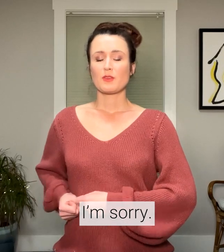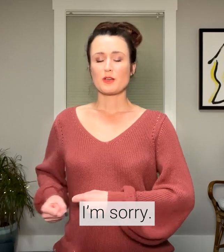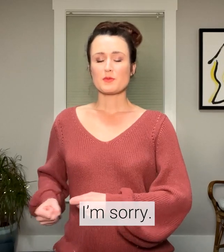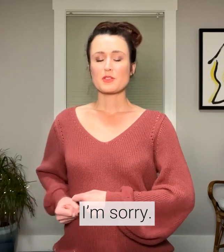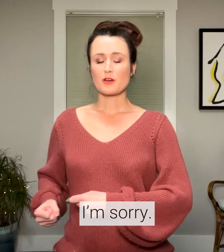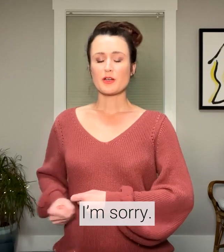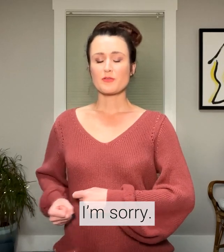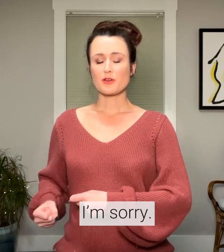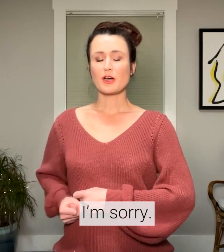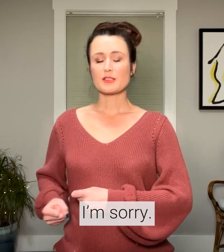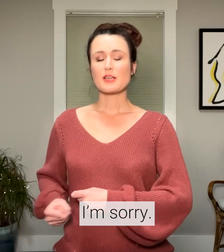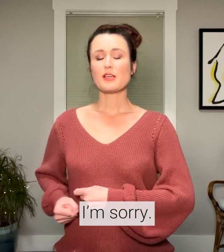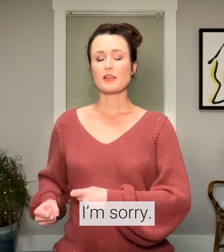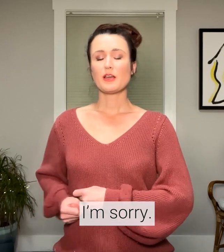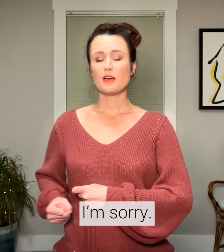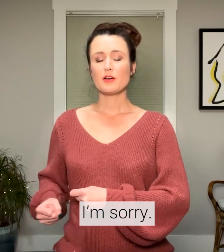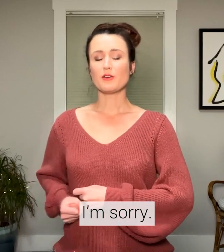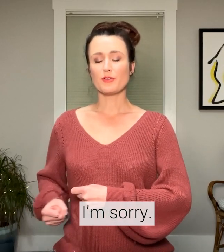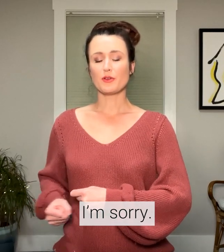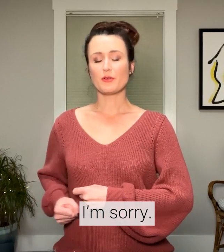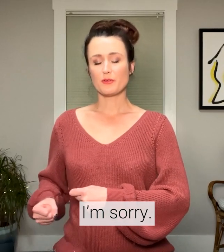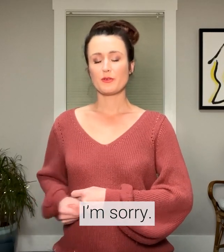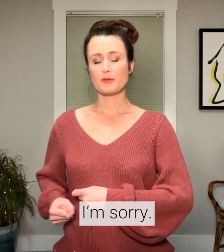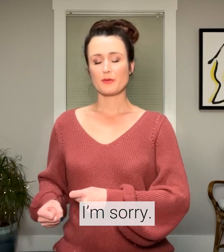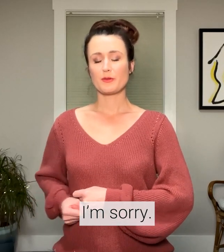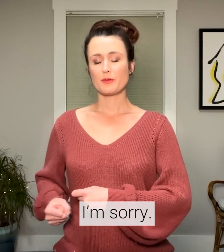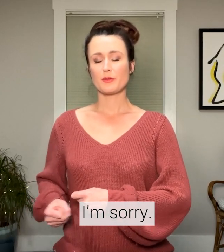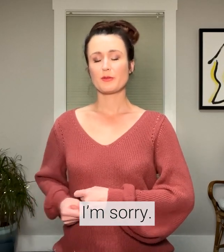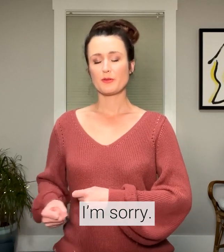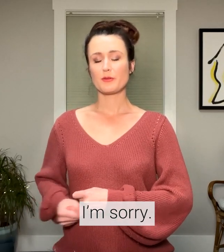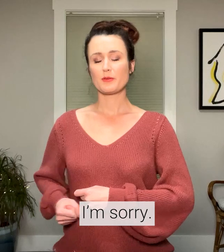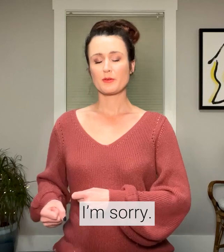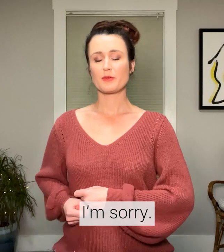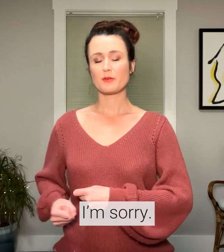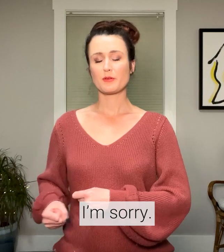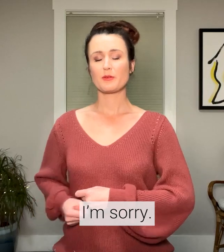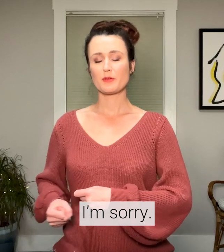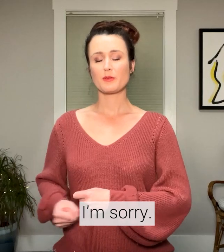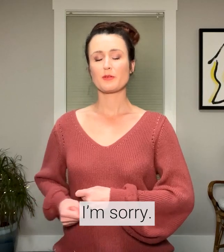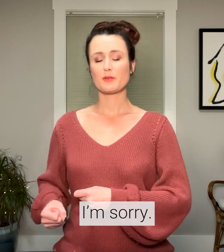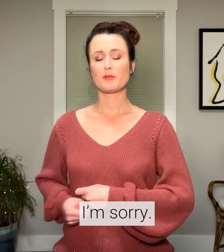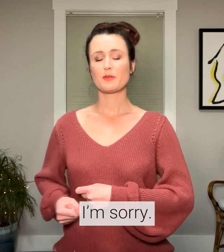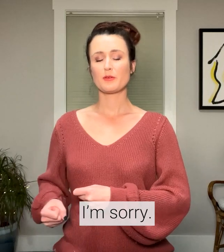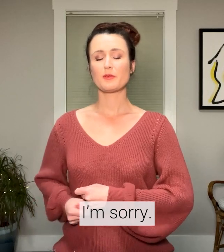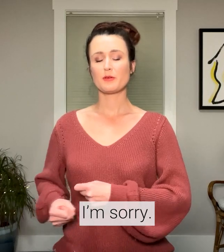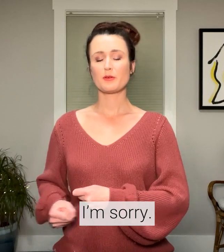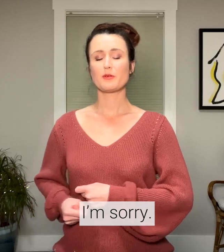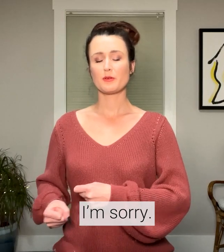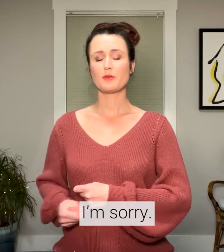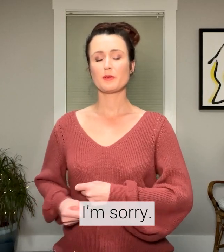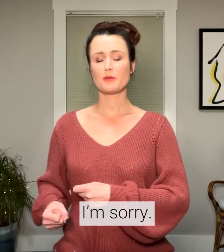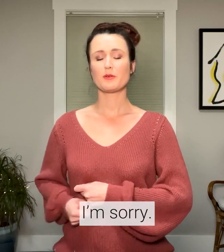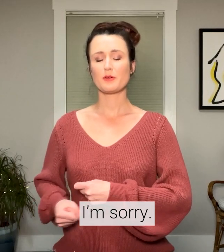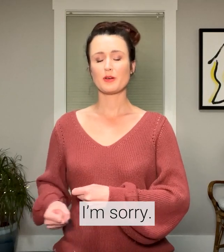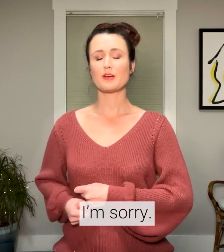I'm sorry for not taking care of you.